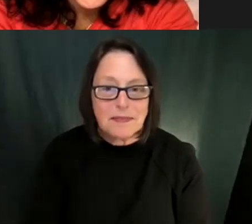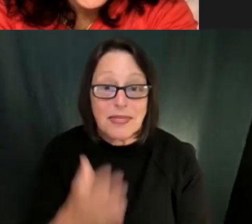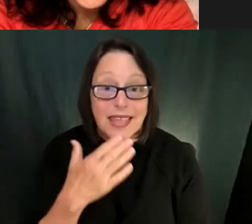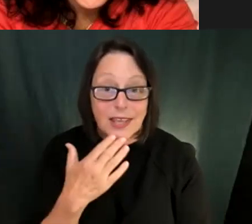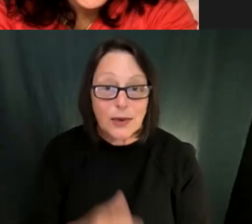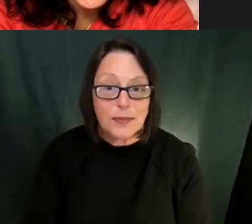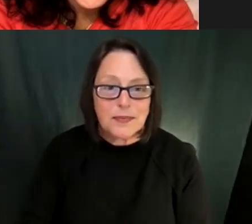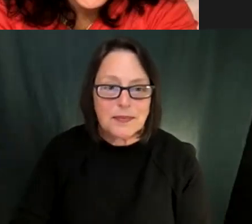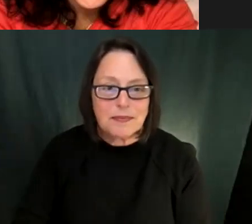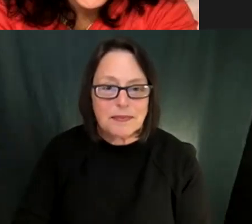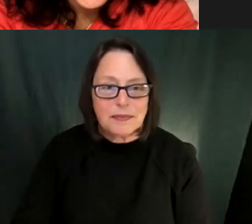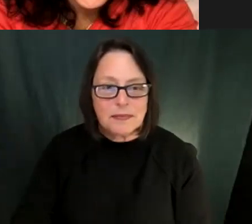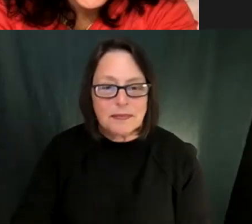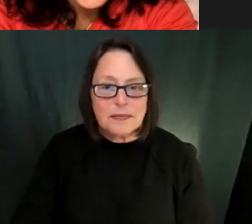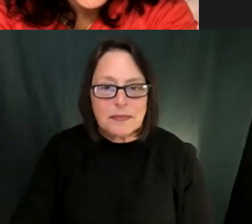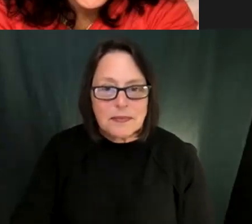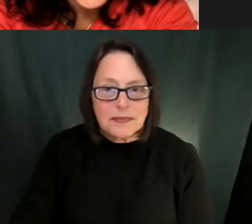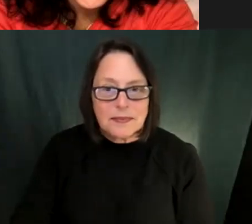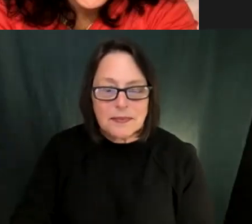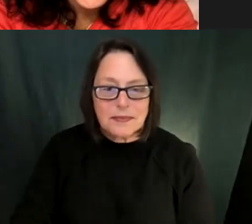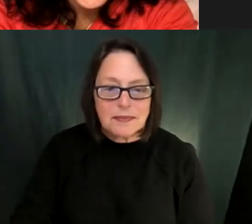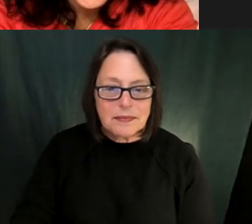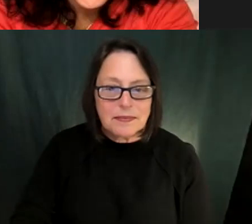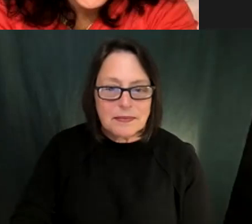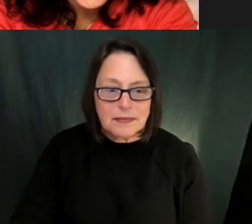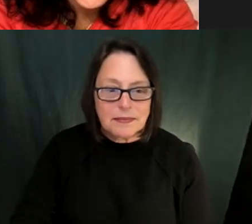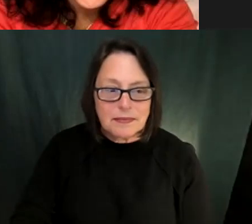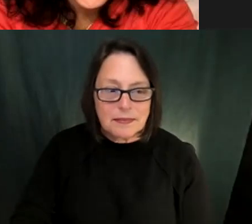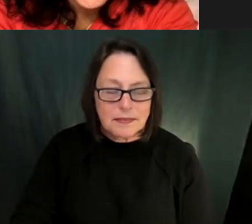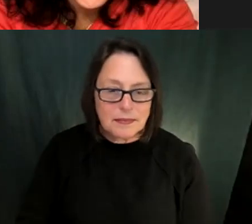You're gonna hear me saying names. Of people that help to make that happen. So I will see you back here in 3 min.